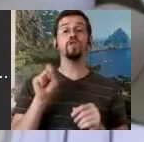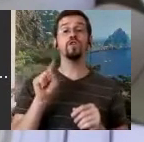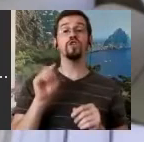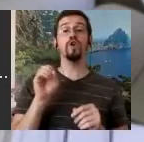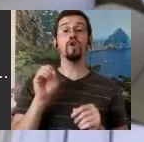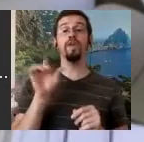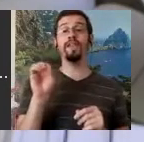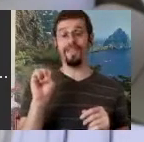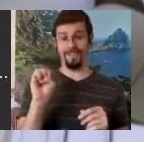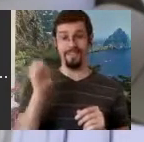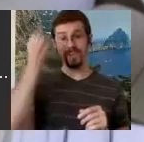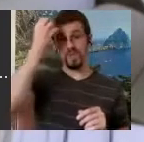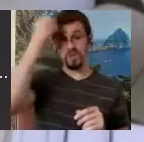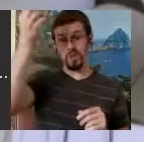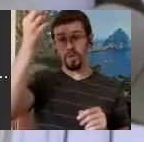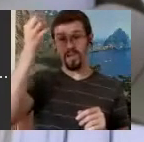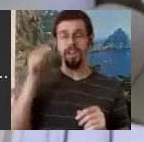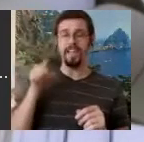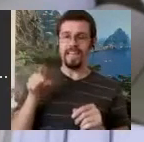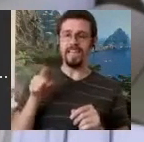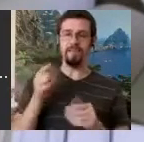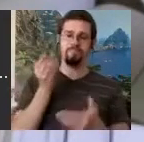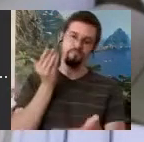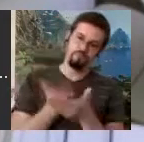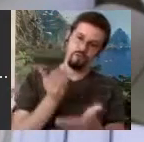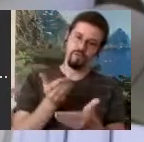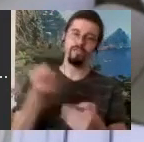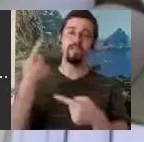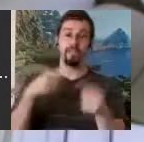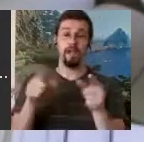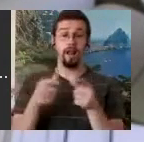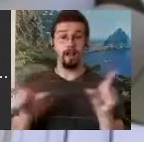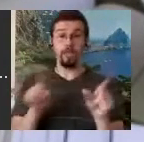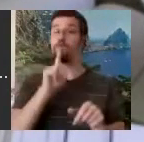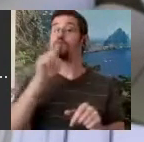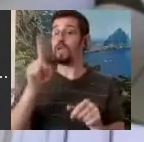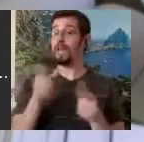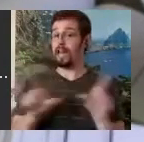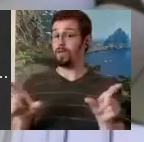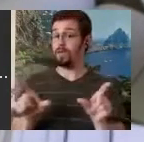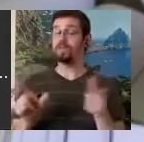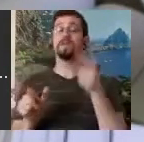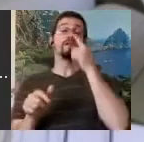and he had proven that sign languages were real languages and so they wanted